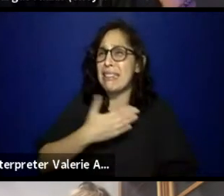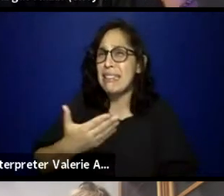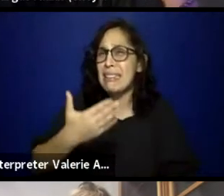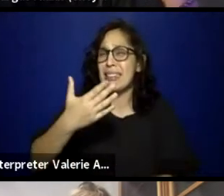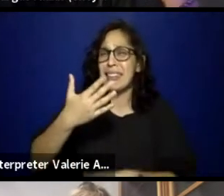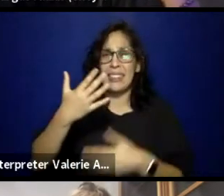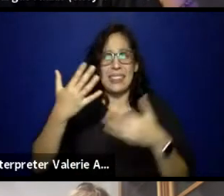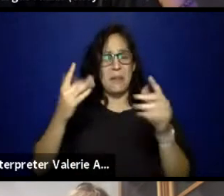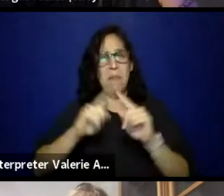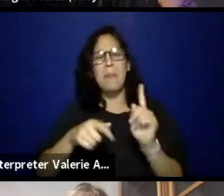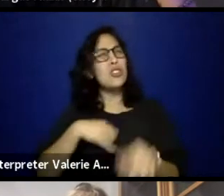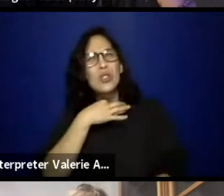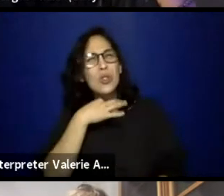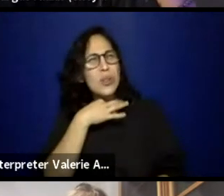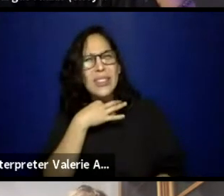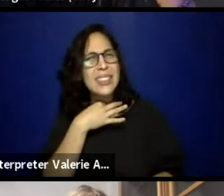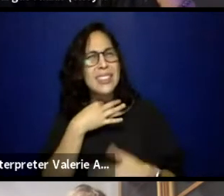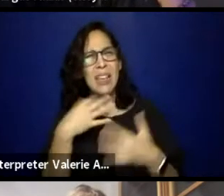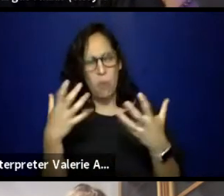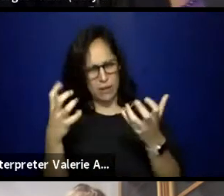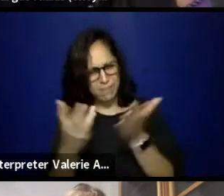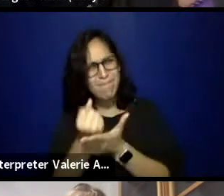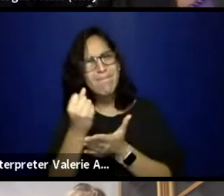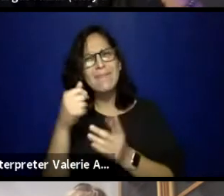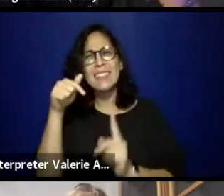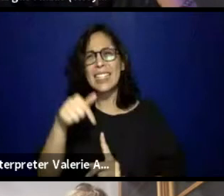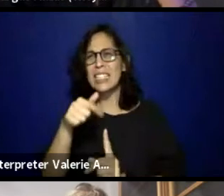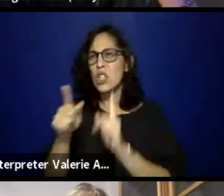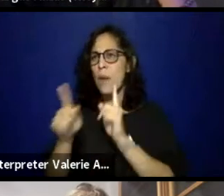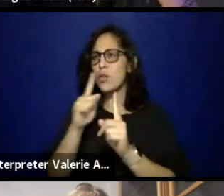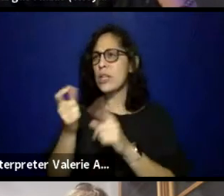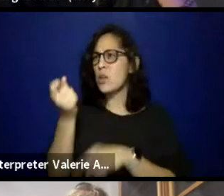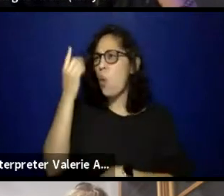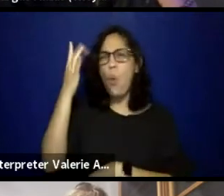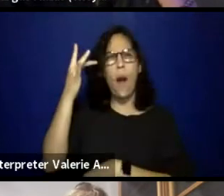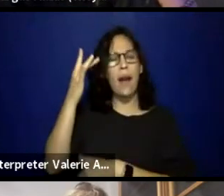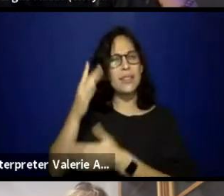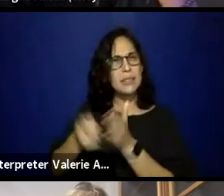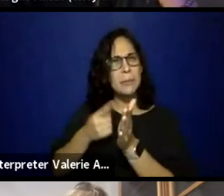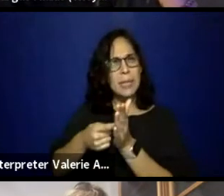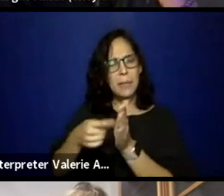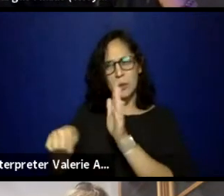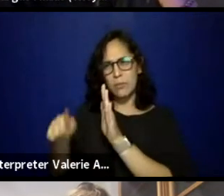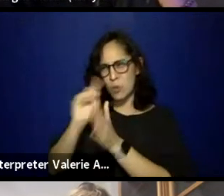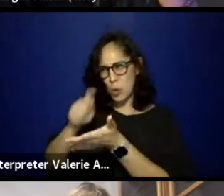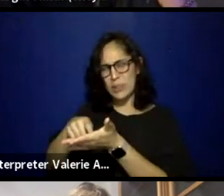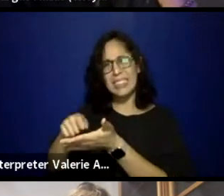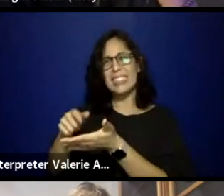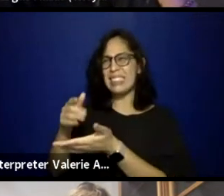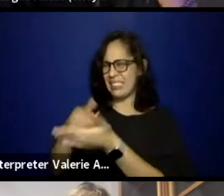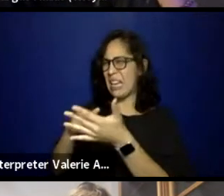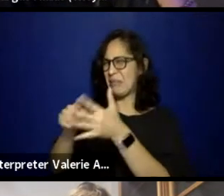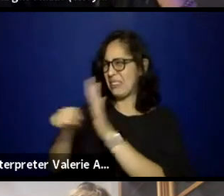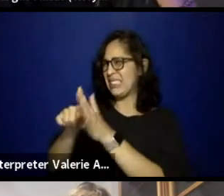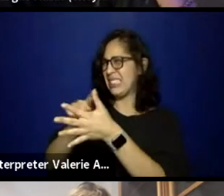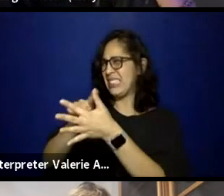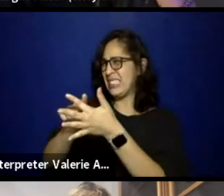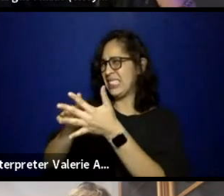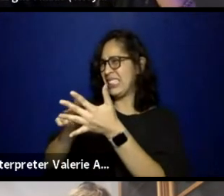but I really wanna have this conversation. I really wanna be able to understand, yes, there, has there ever been a time